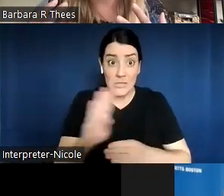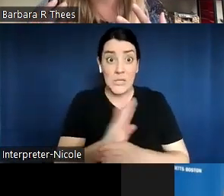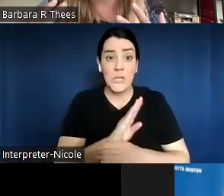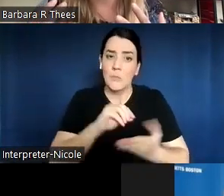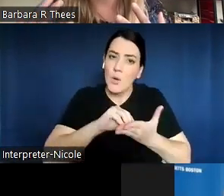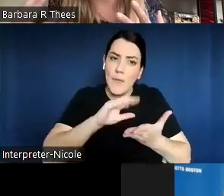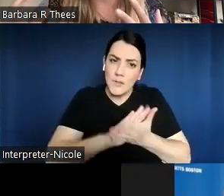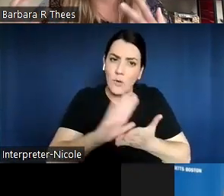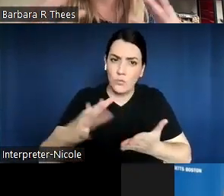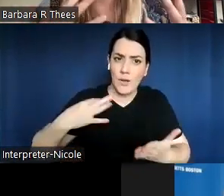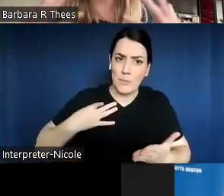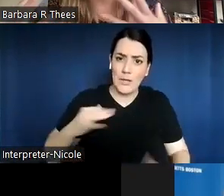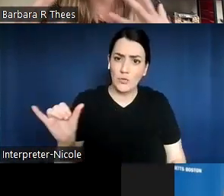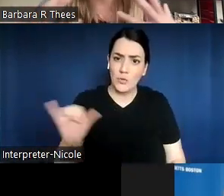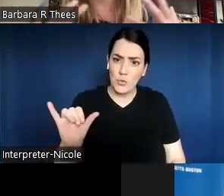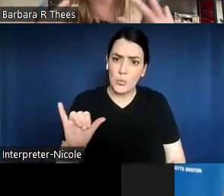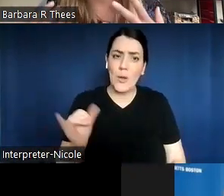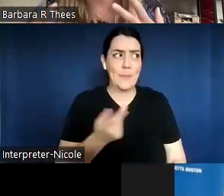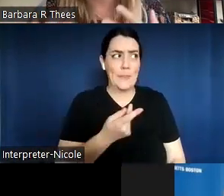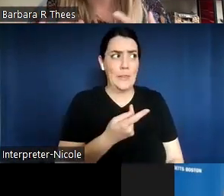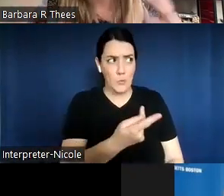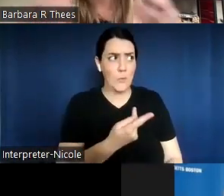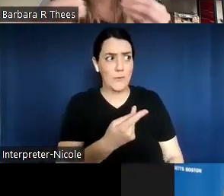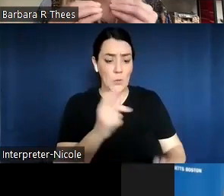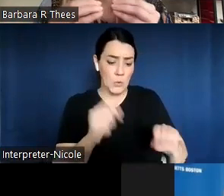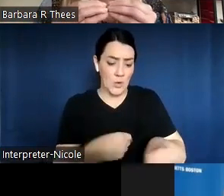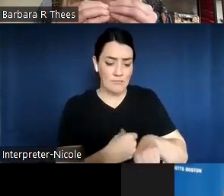who's busy and you're planning to only meet every other month, we can make that pairing